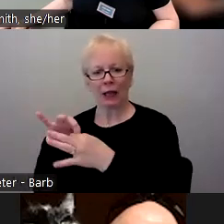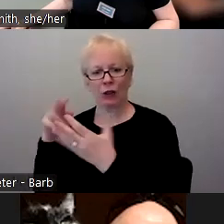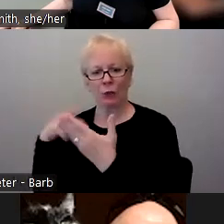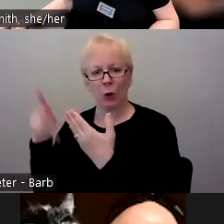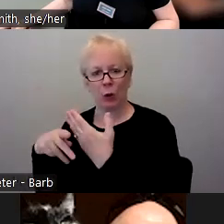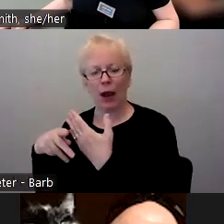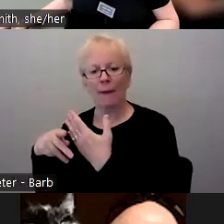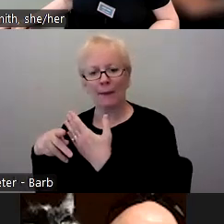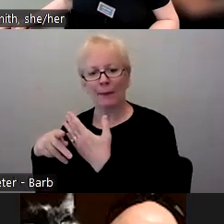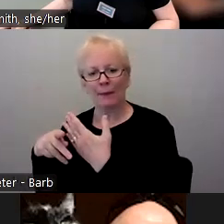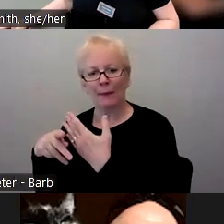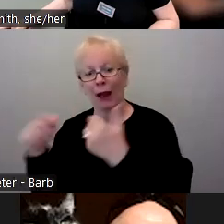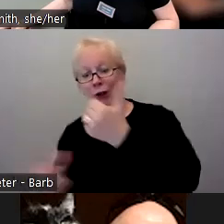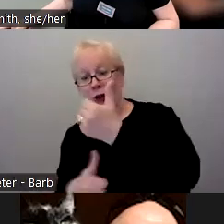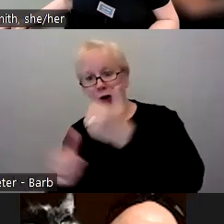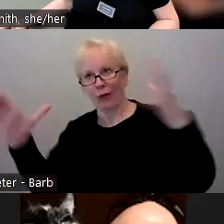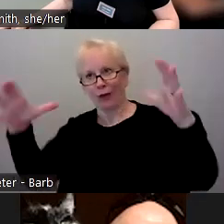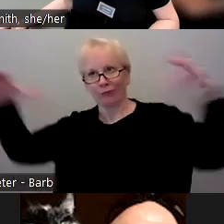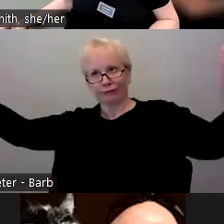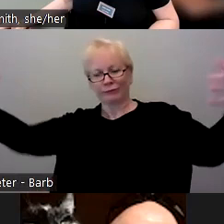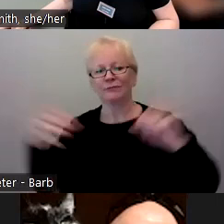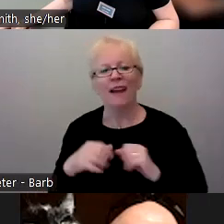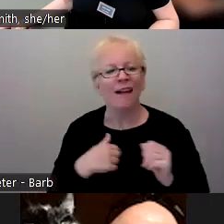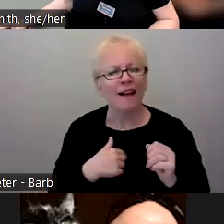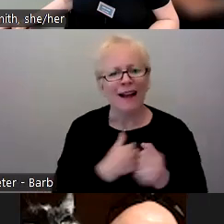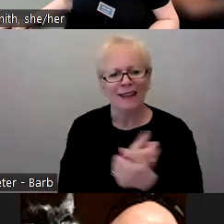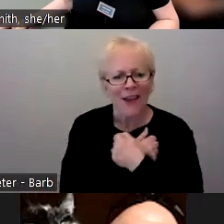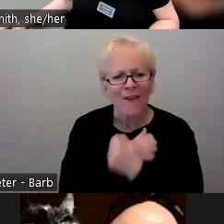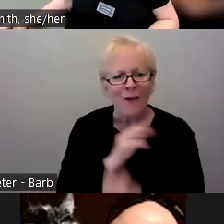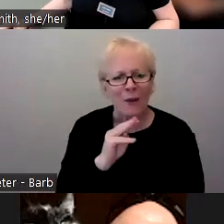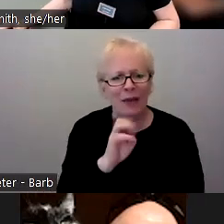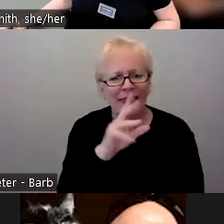I also love Melissa's question in the chat.